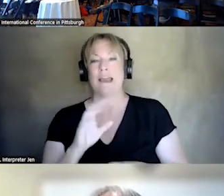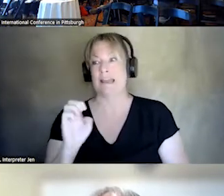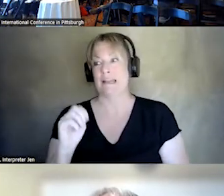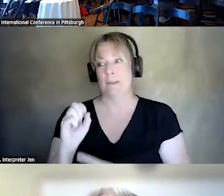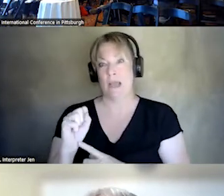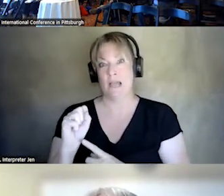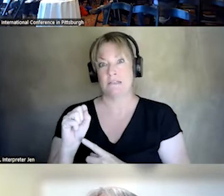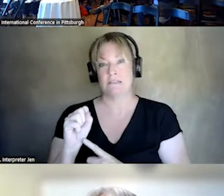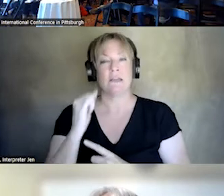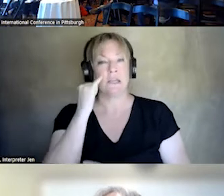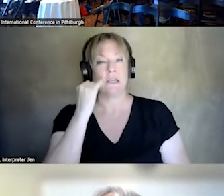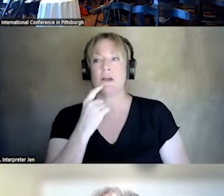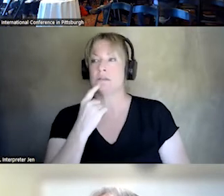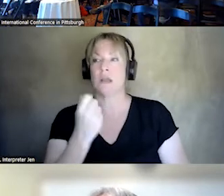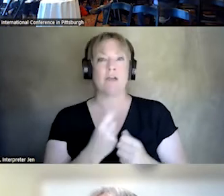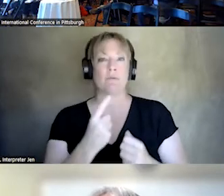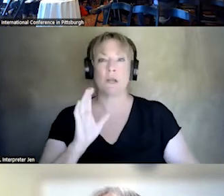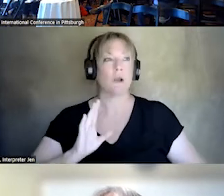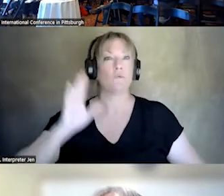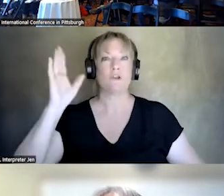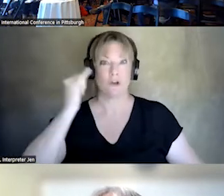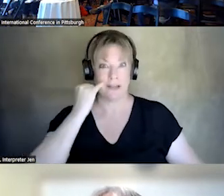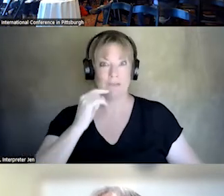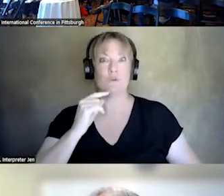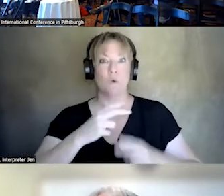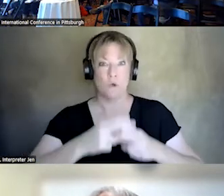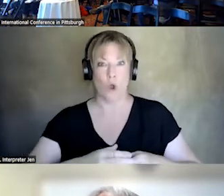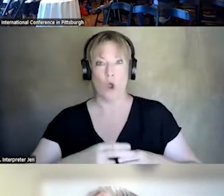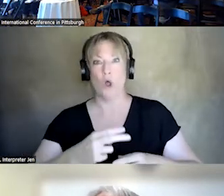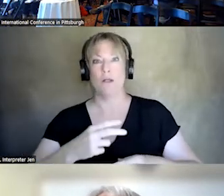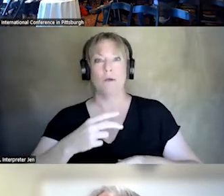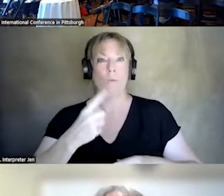IF I SAID EVERYBODY HERE, RAISE YOUR HAND IF YOU CALL A SINGLE THREE DIGIT NUMBER TO CALL FOR HELP.